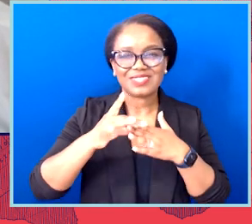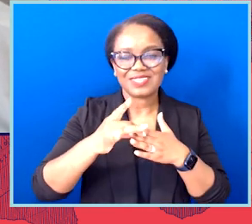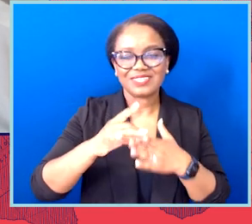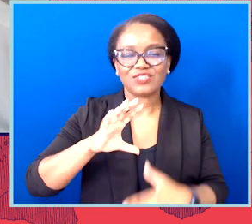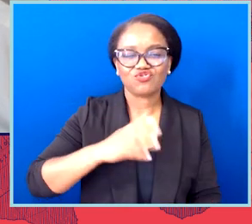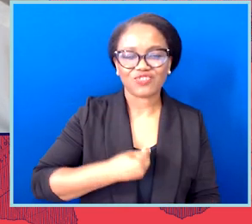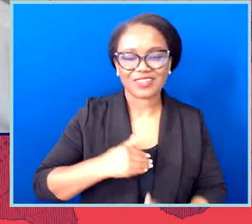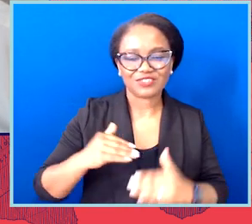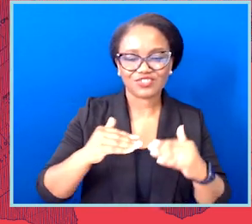Hi, Becky.